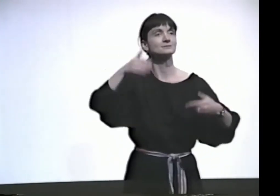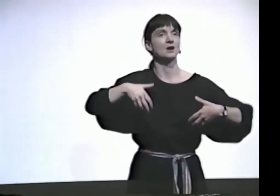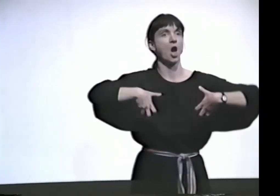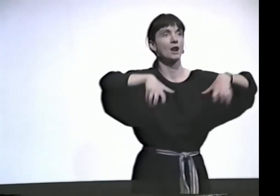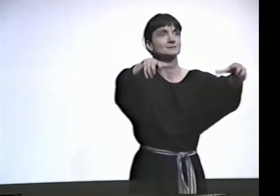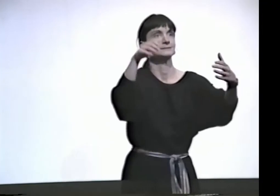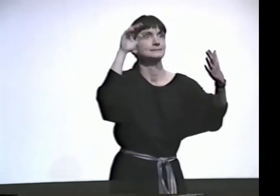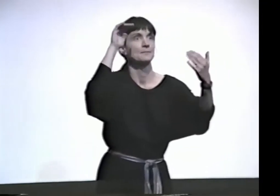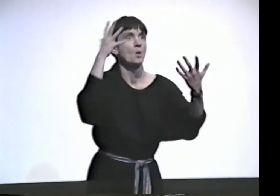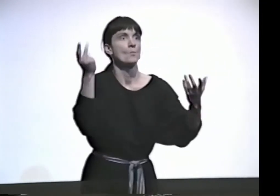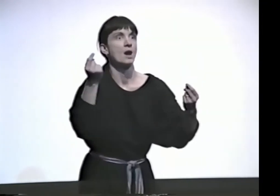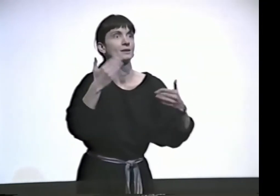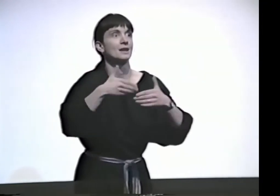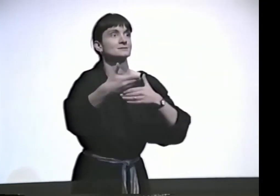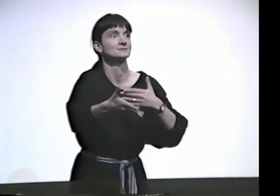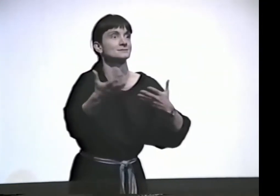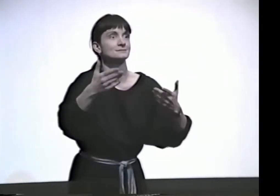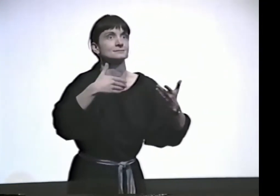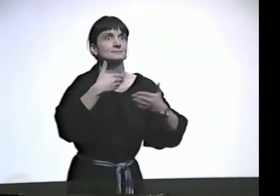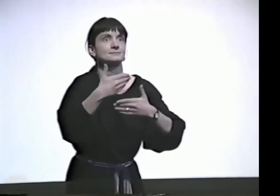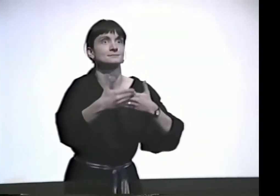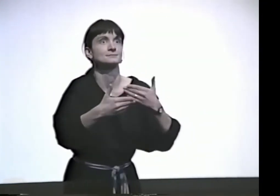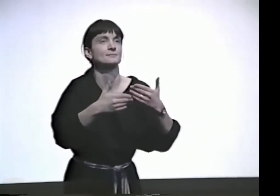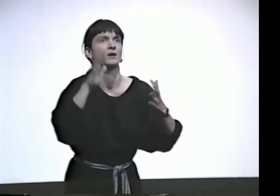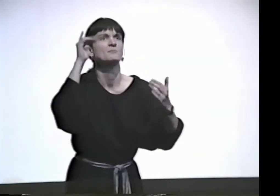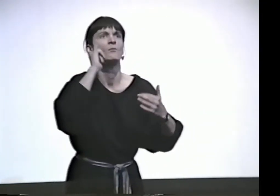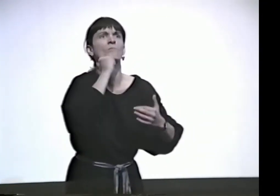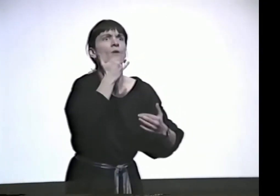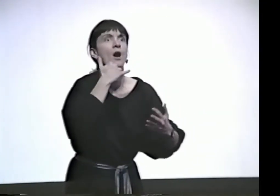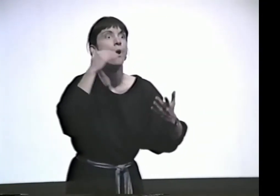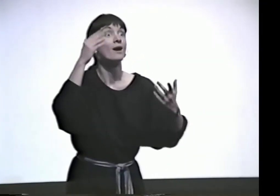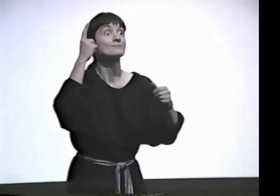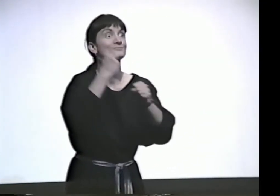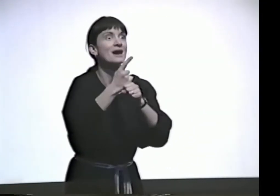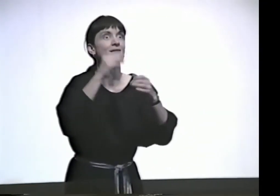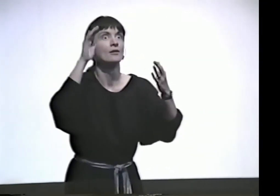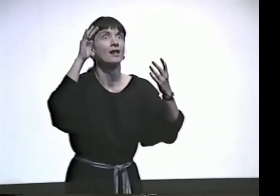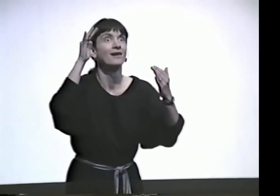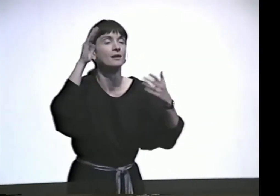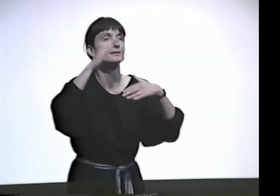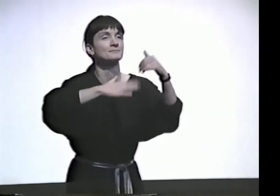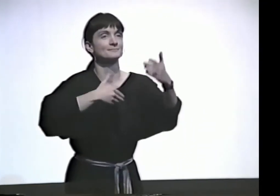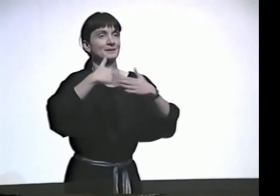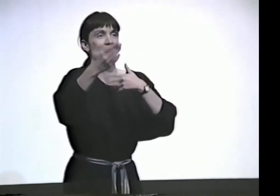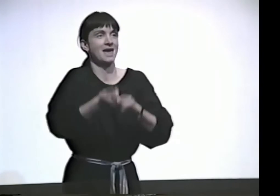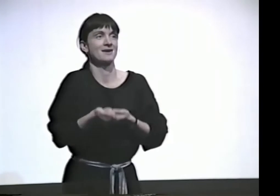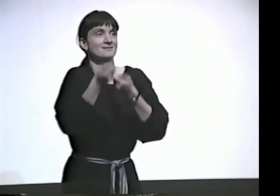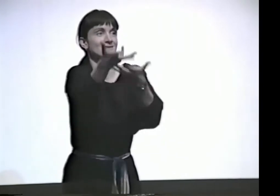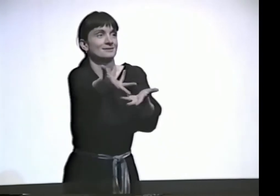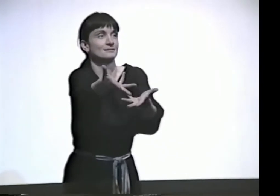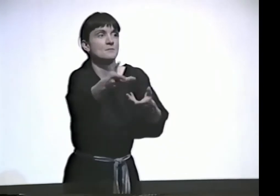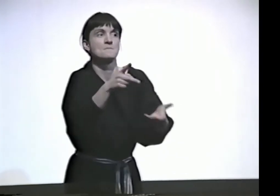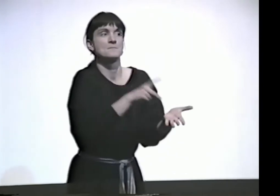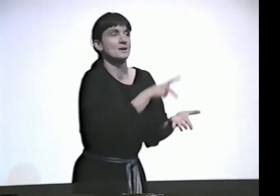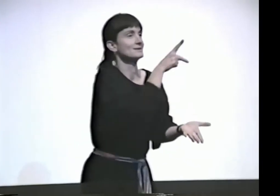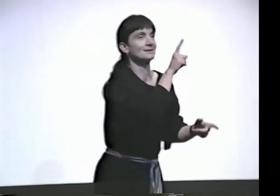BUILDING UP THE EXPECTATIONS OF THE AUDIENCE SO THEY CAN GET A SENSE OF FEELING,